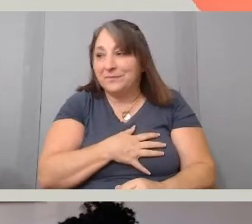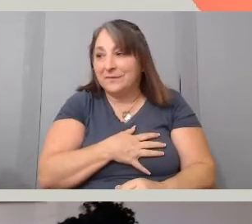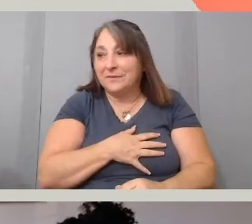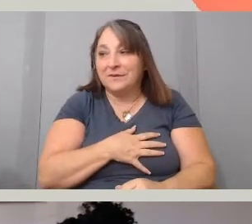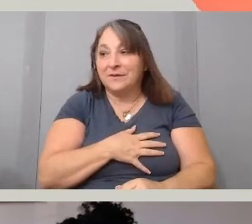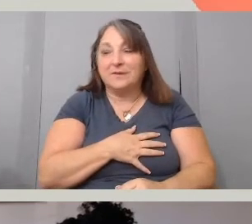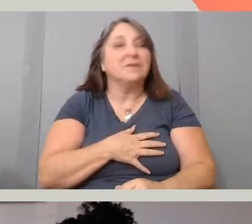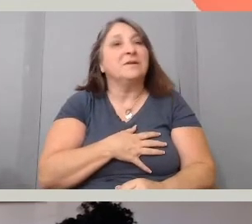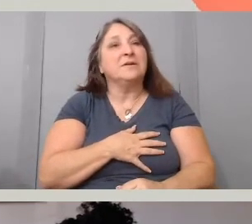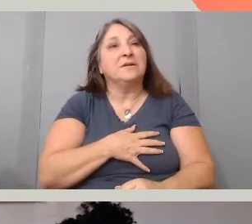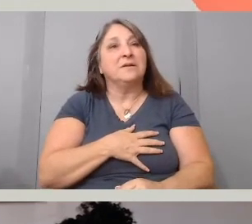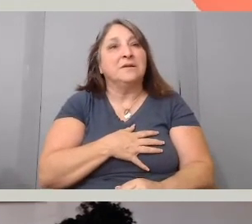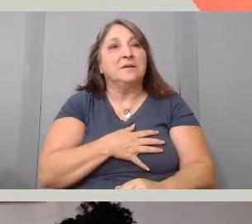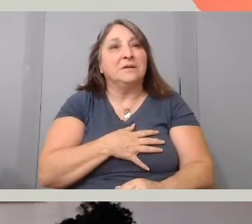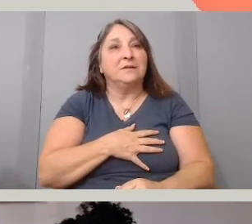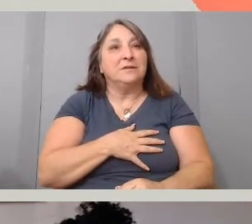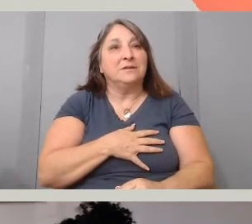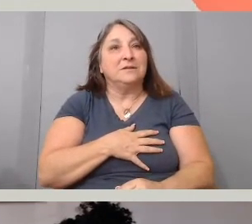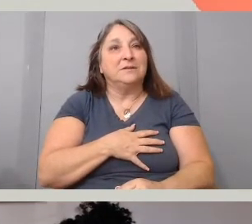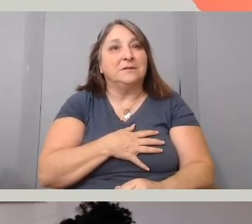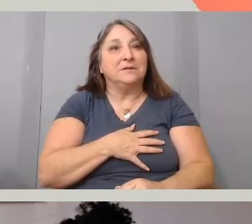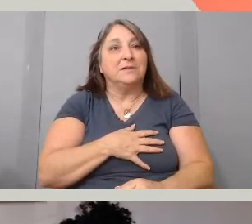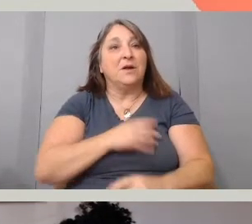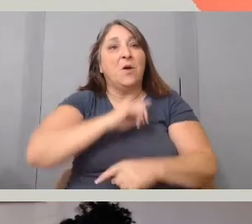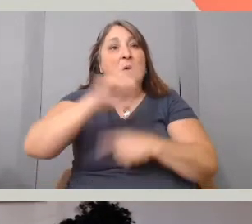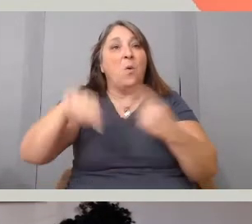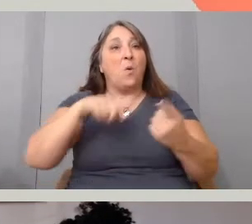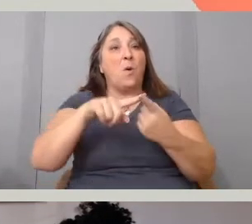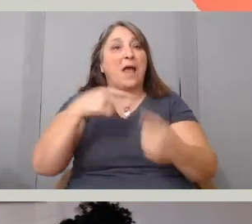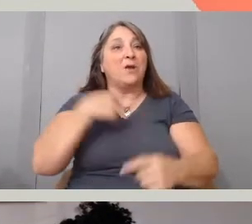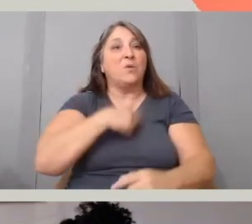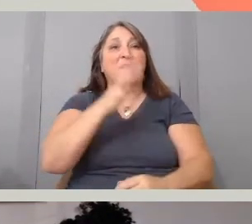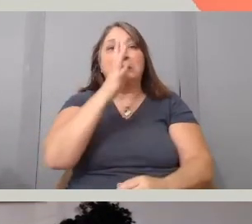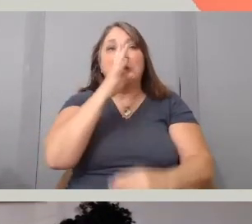which is, when we talk about the interview,